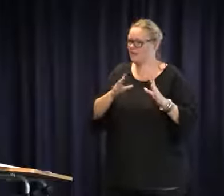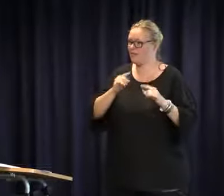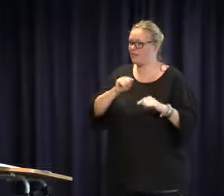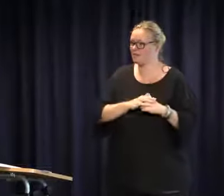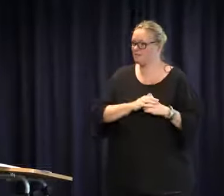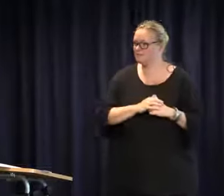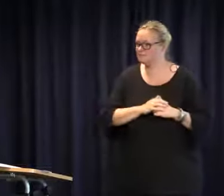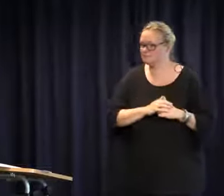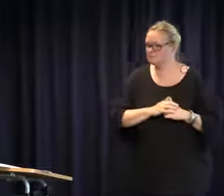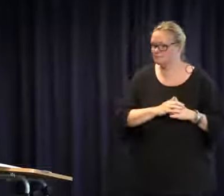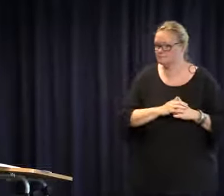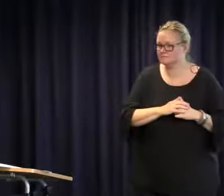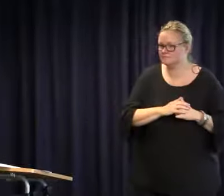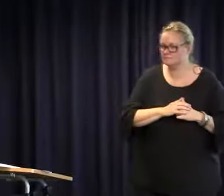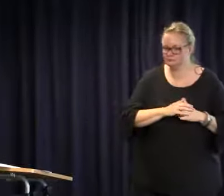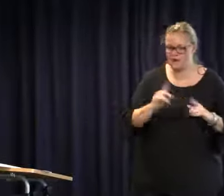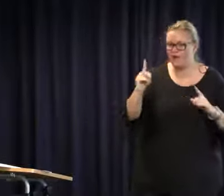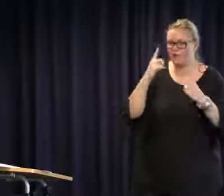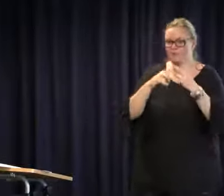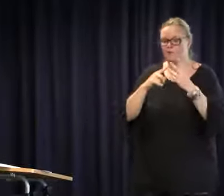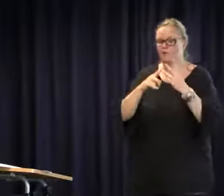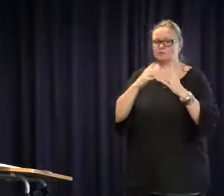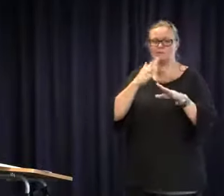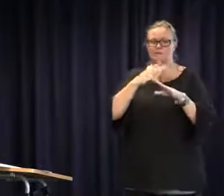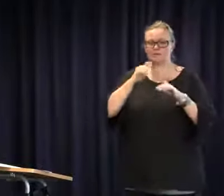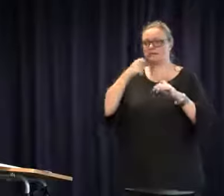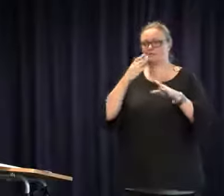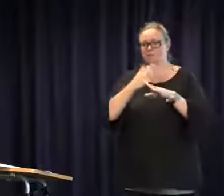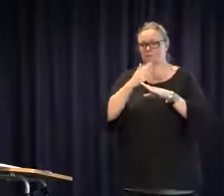that type of group. I think we should start with something like that. The other thing